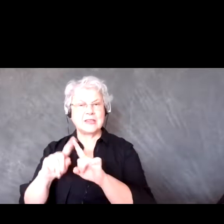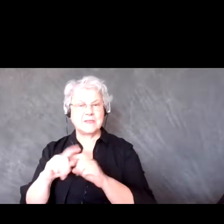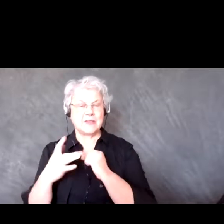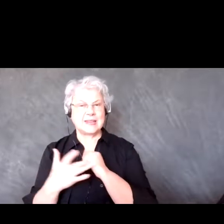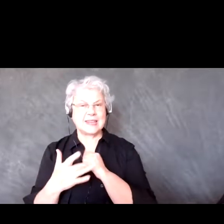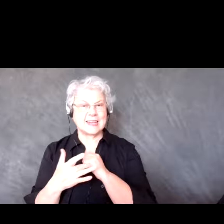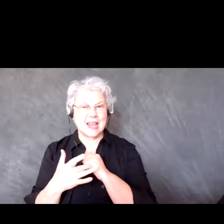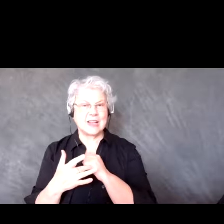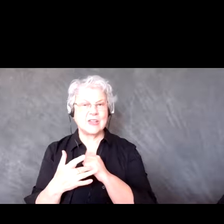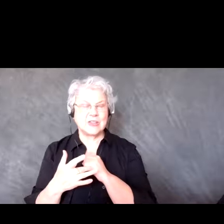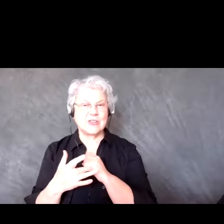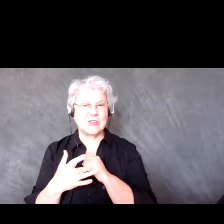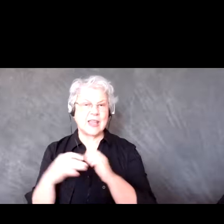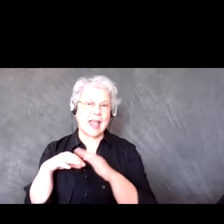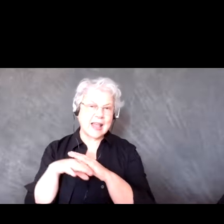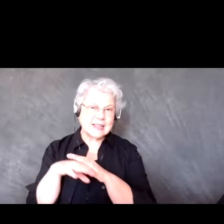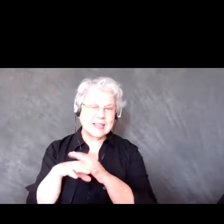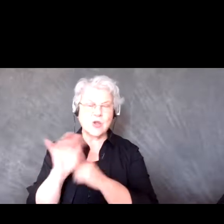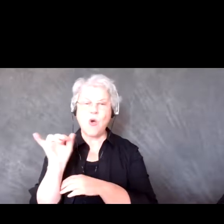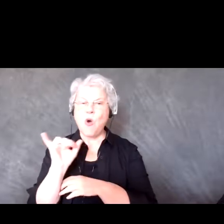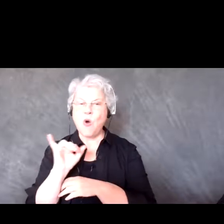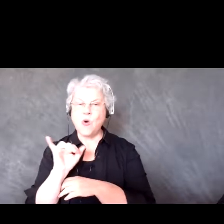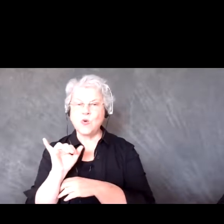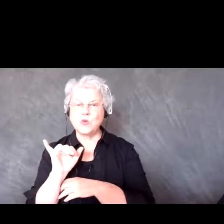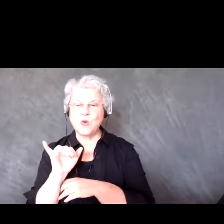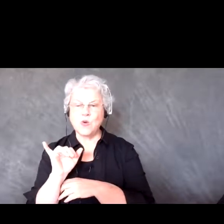that they have access to and some of them I couldn't help but think of if someone has an